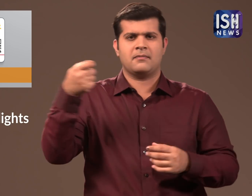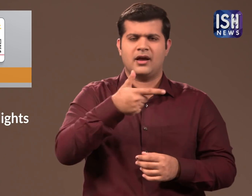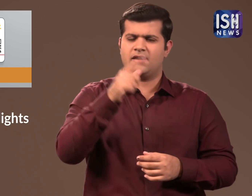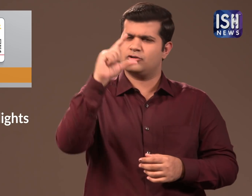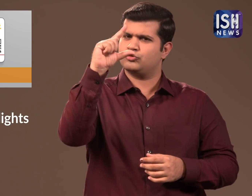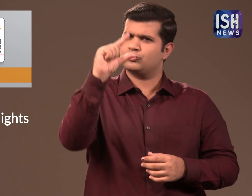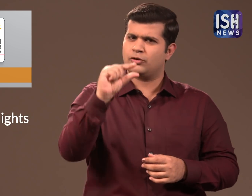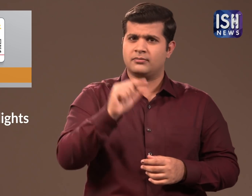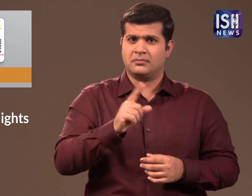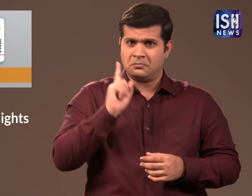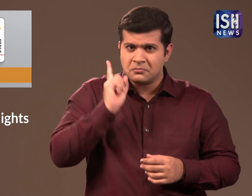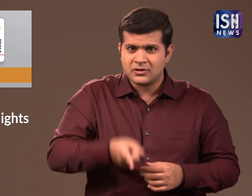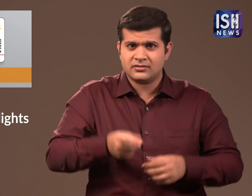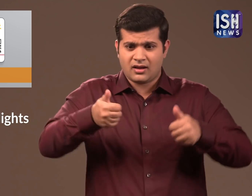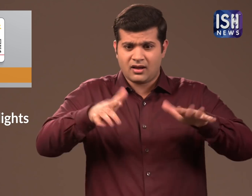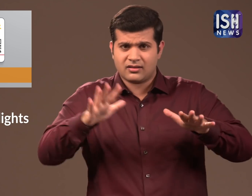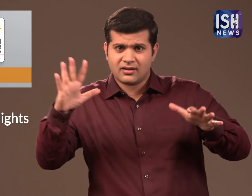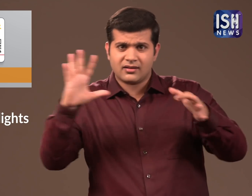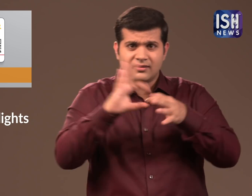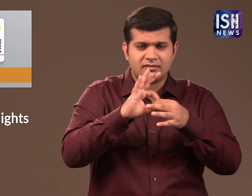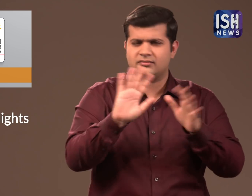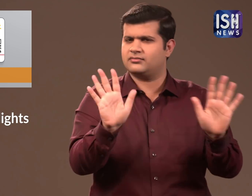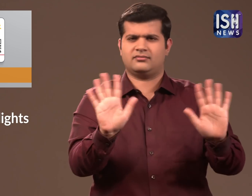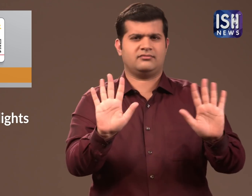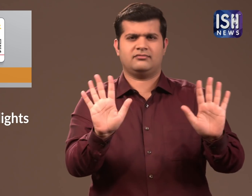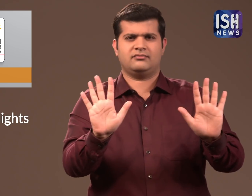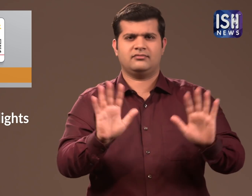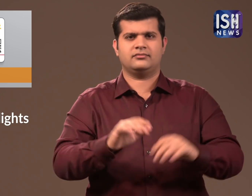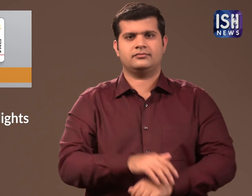at a subsidized rate without Aadhar linking.